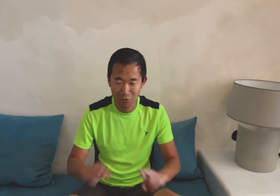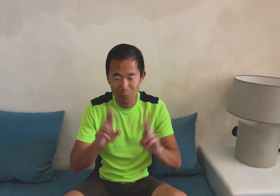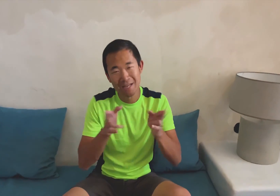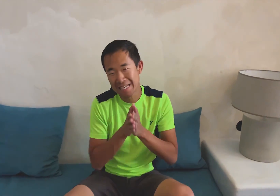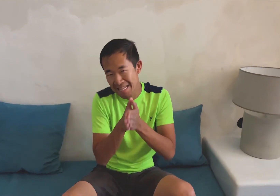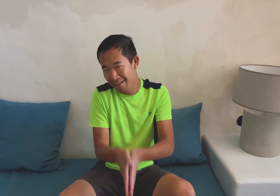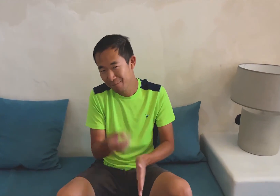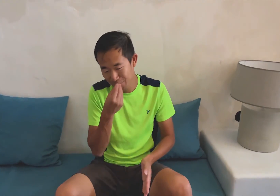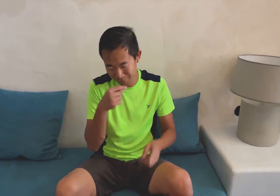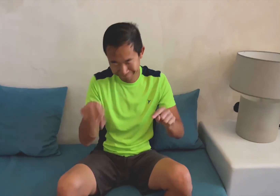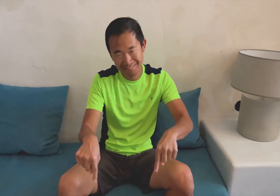I'm ready to dive in.